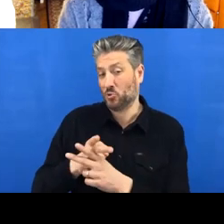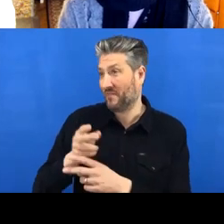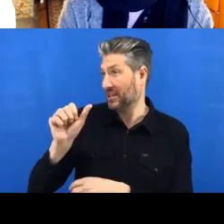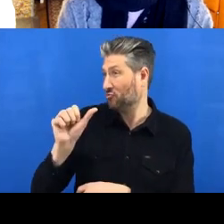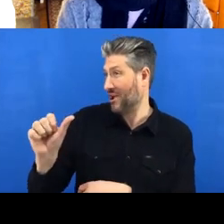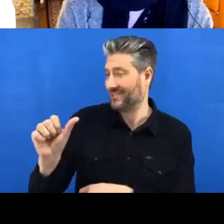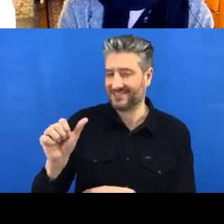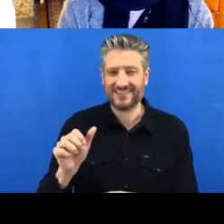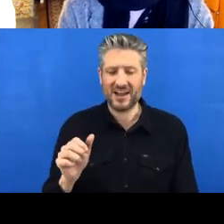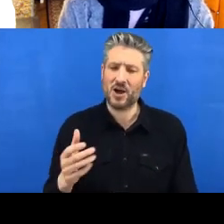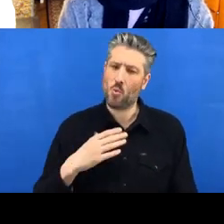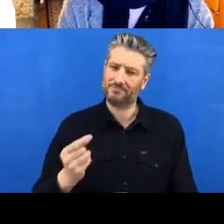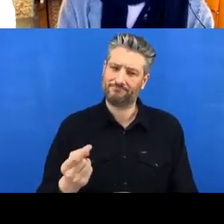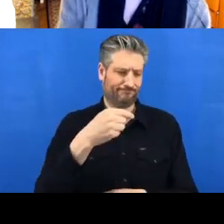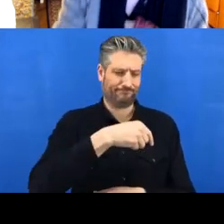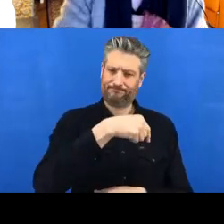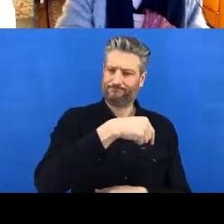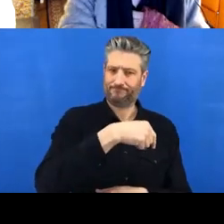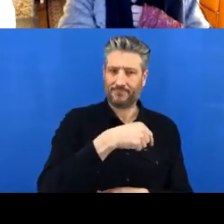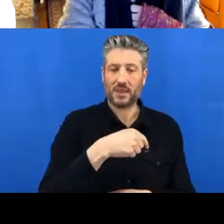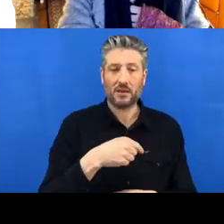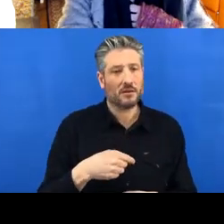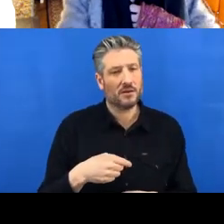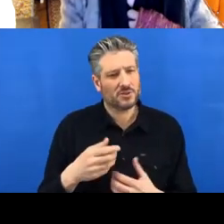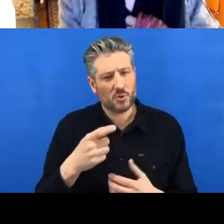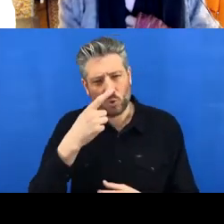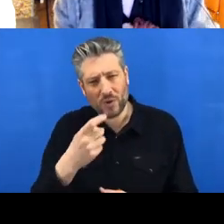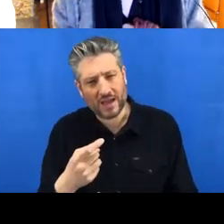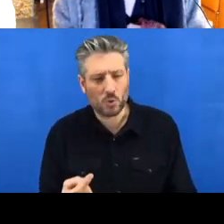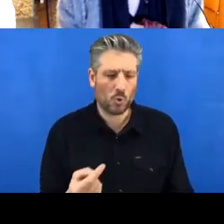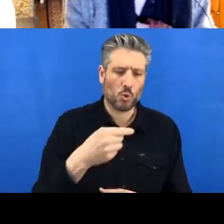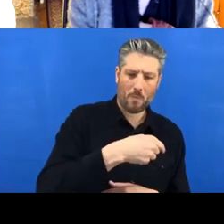we can do that. I’m not going to explain how to do reverting today, or going back,